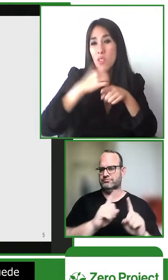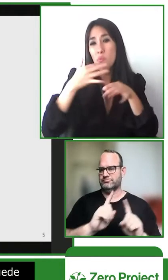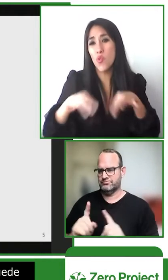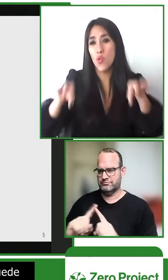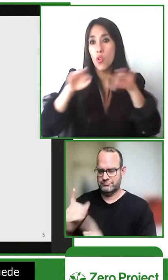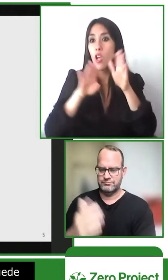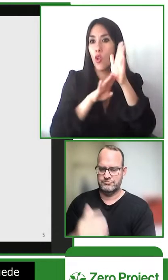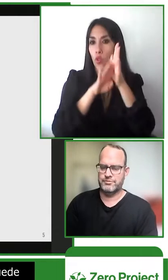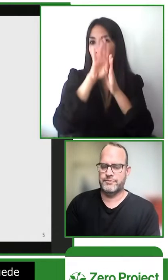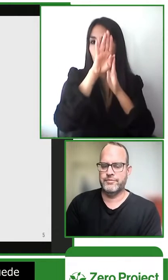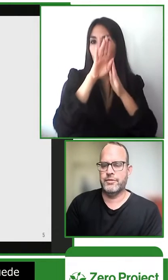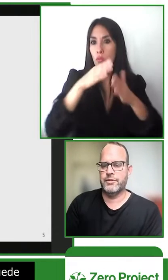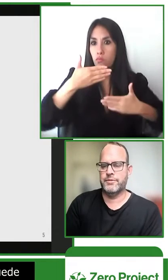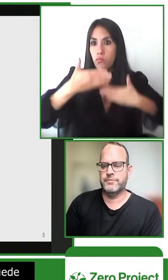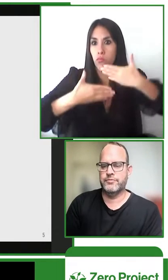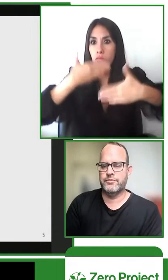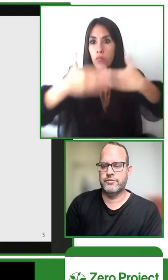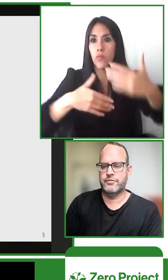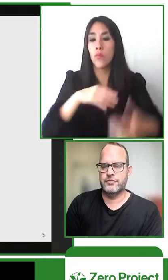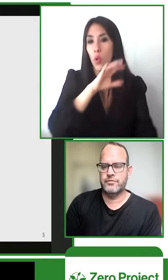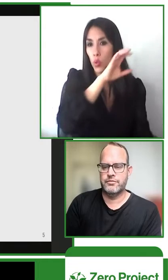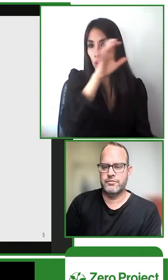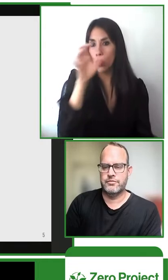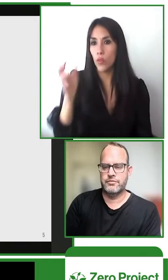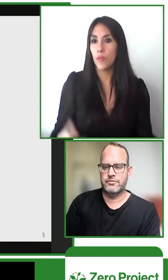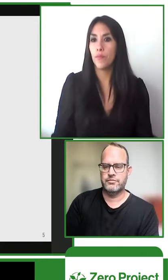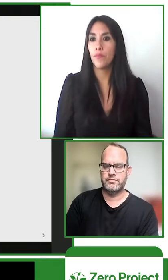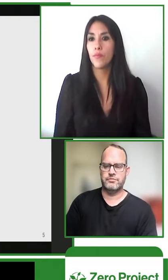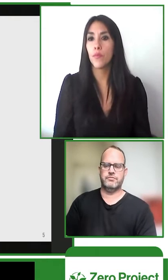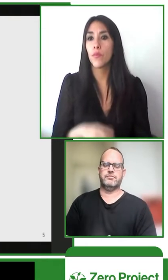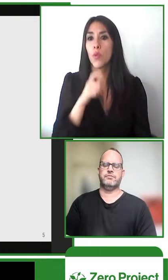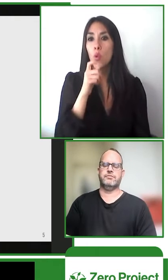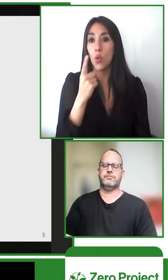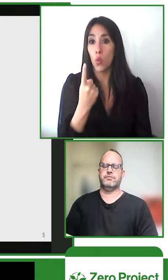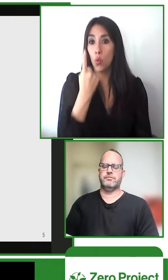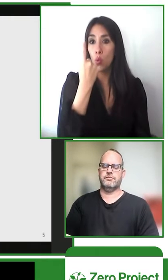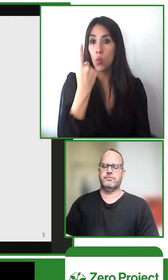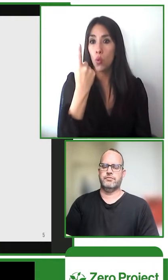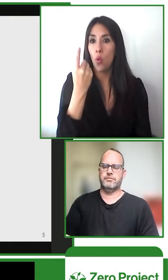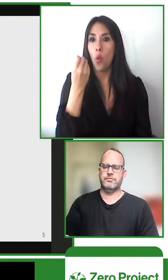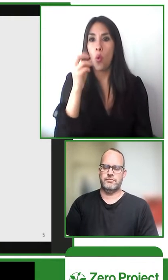unique languages and so we want to make sure that we do have some consistency in the production